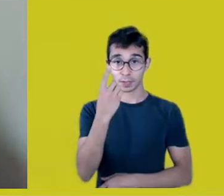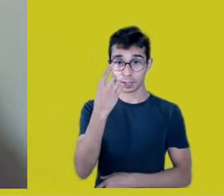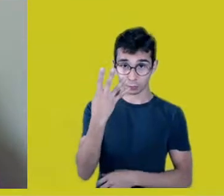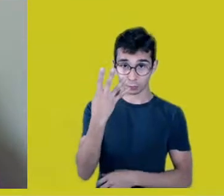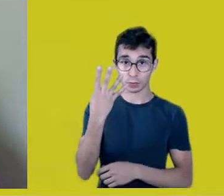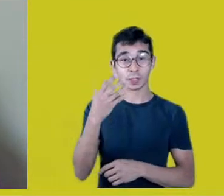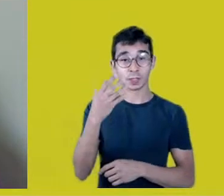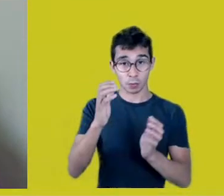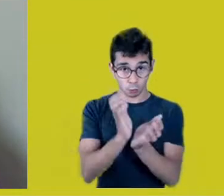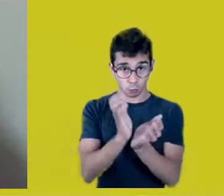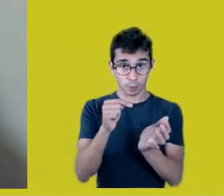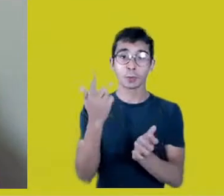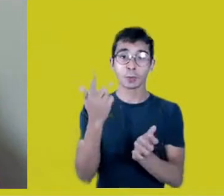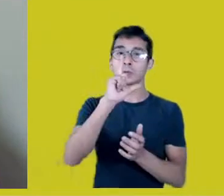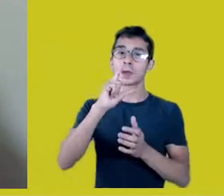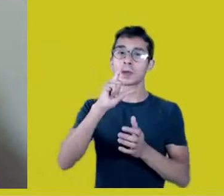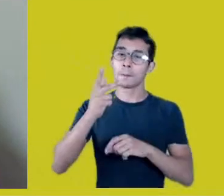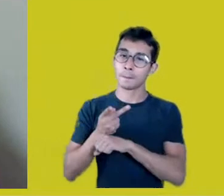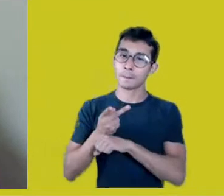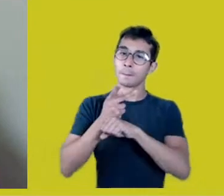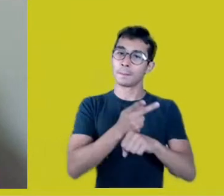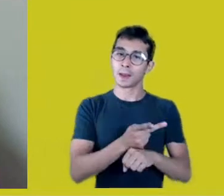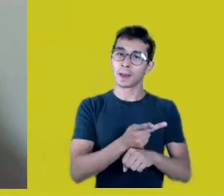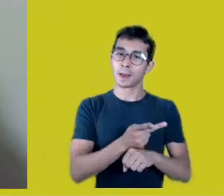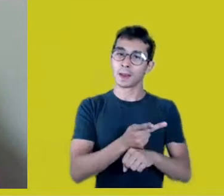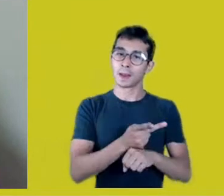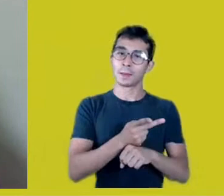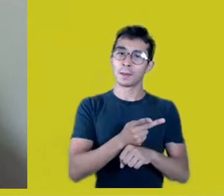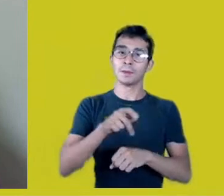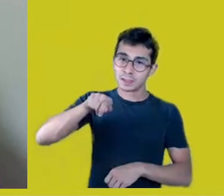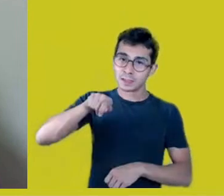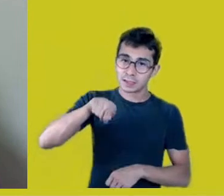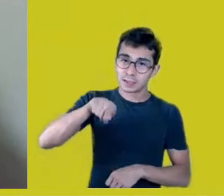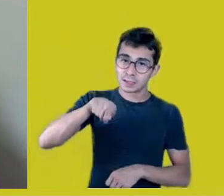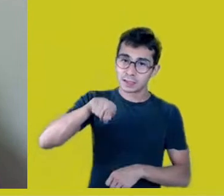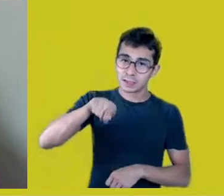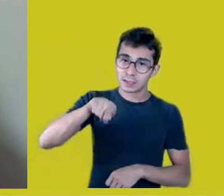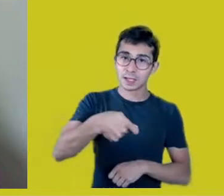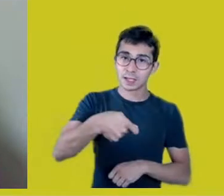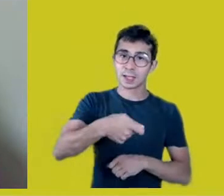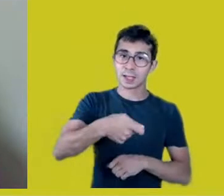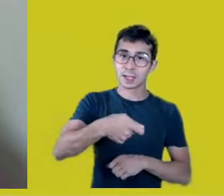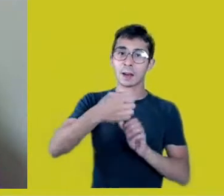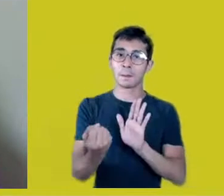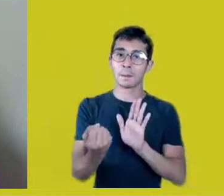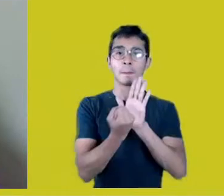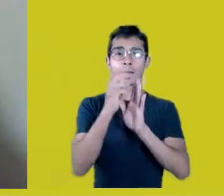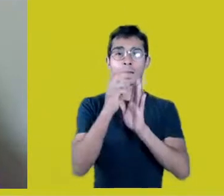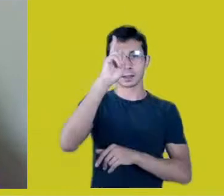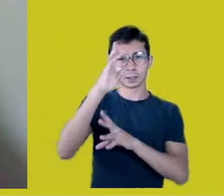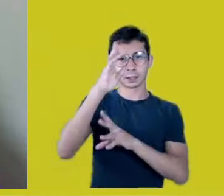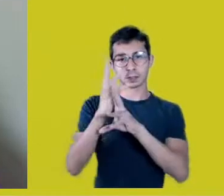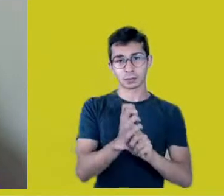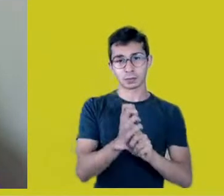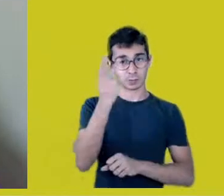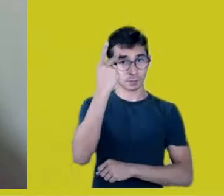And today, it is with great joy that we hold this meeting about biomes,